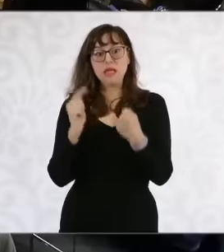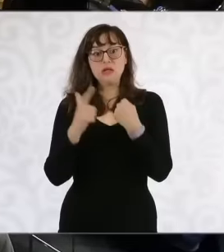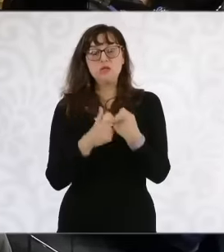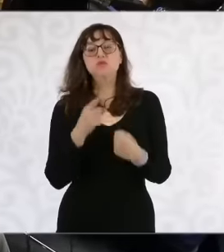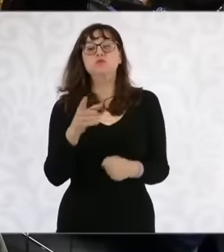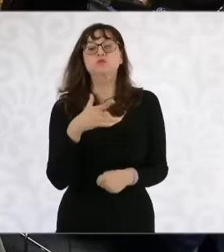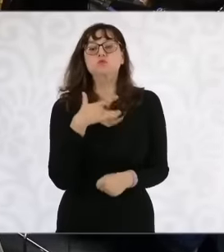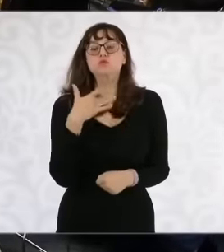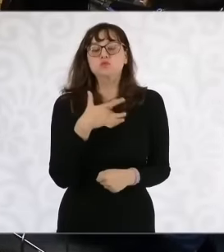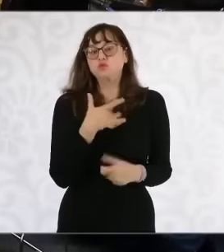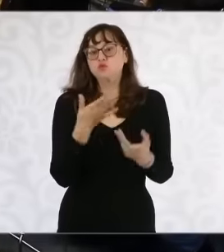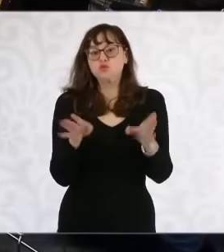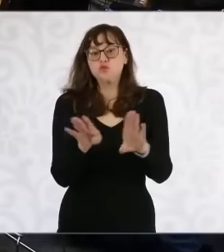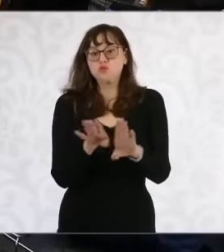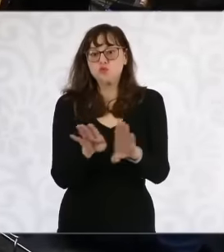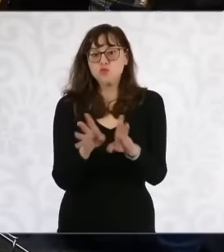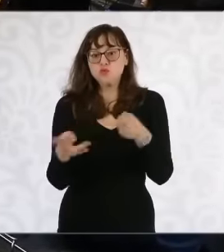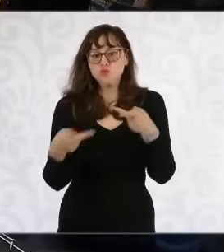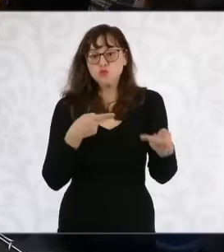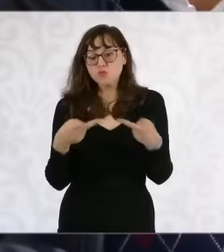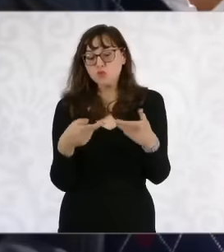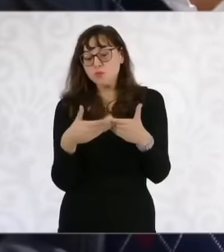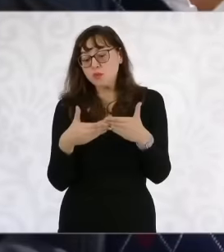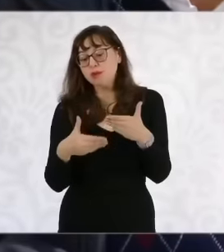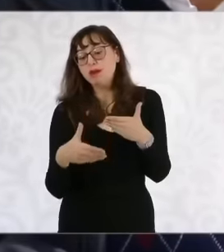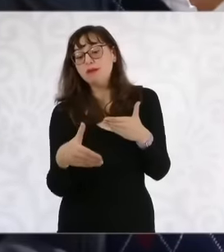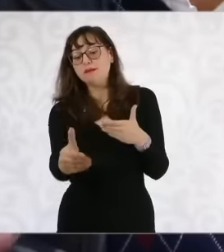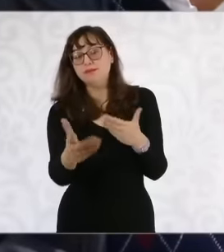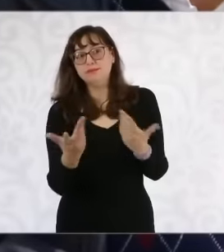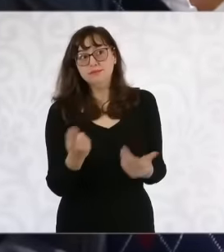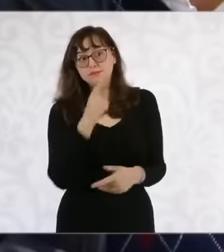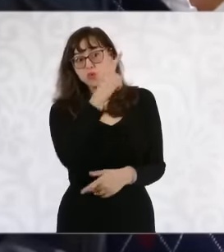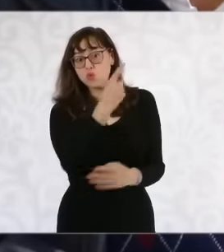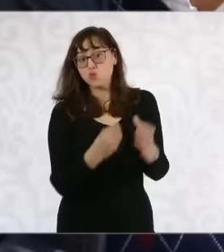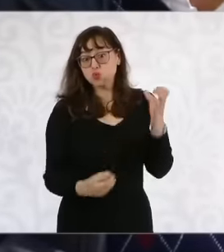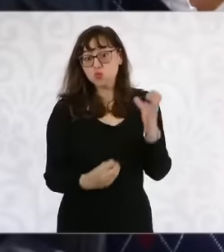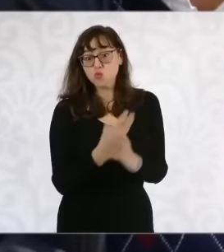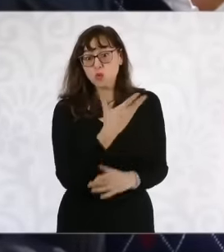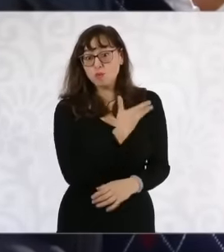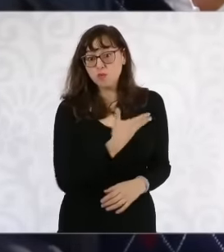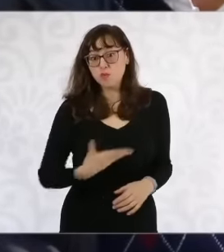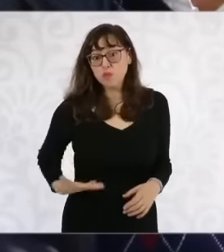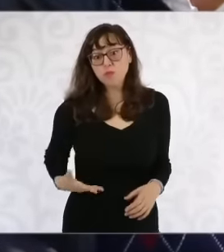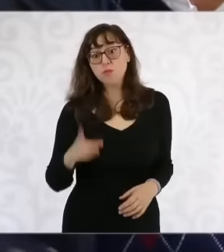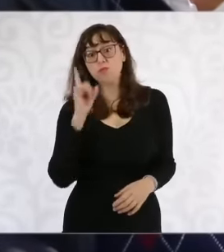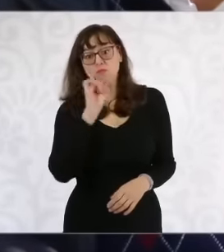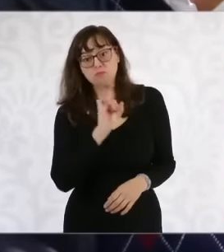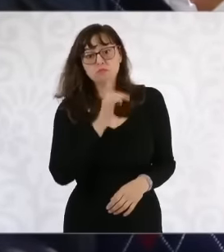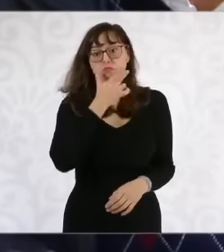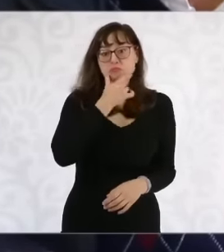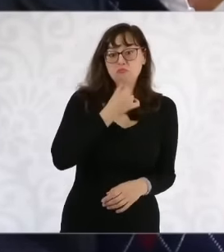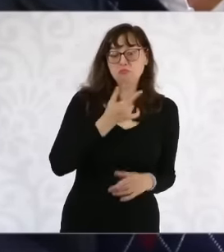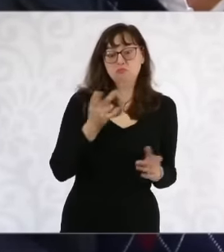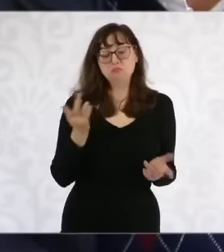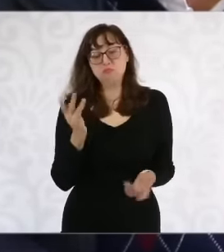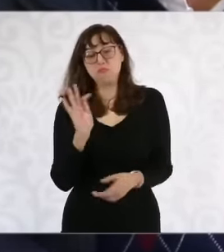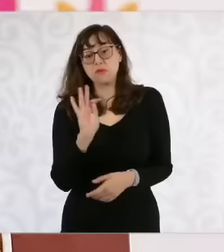her government's roadmap would be. Well, with the next president of the United States, thank